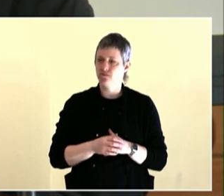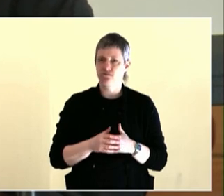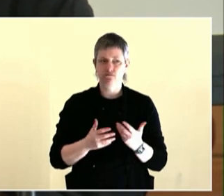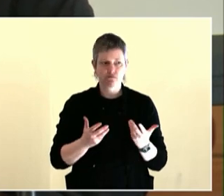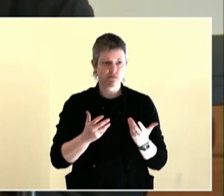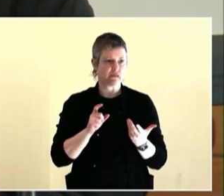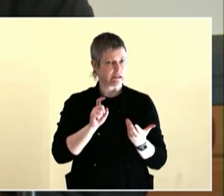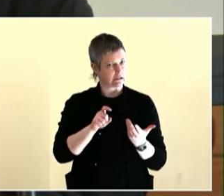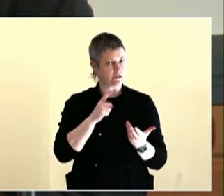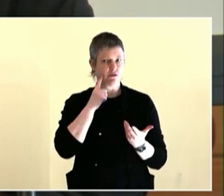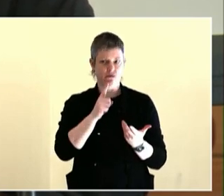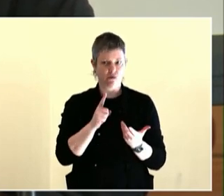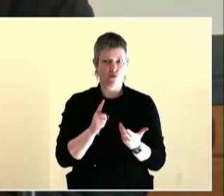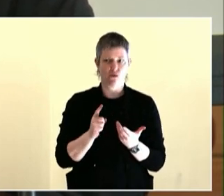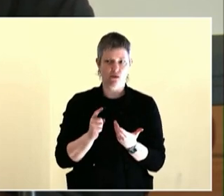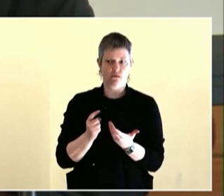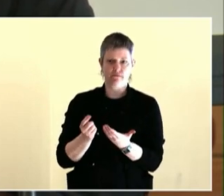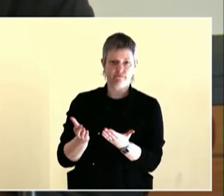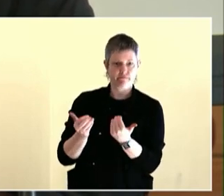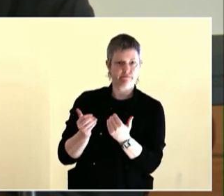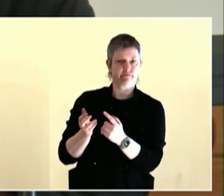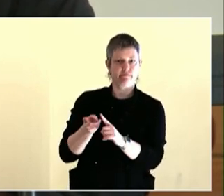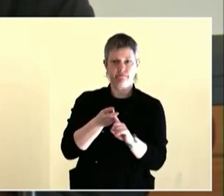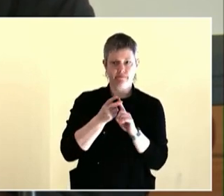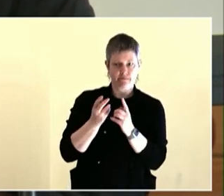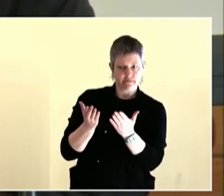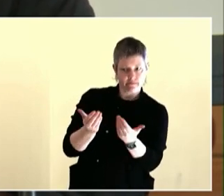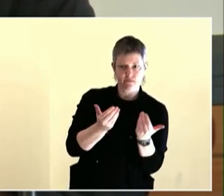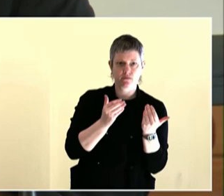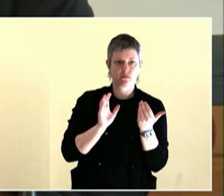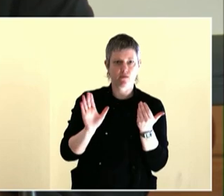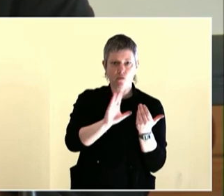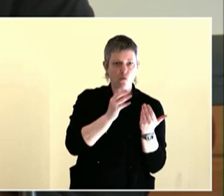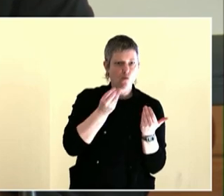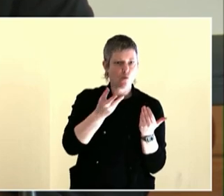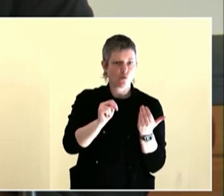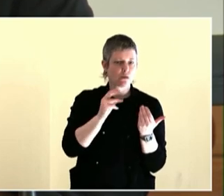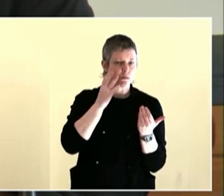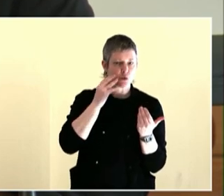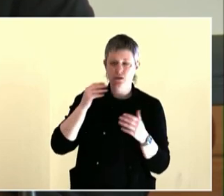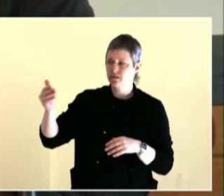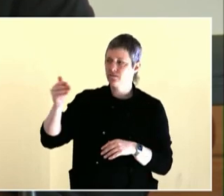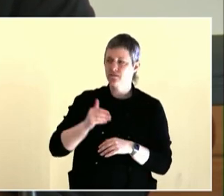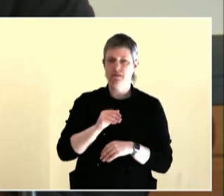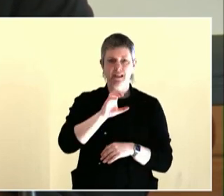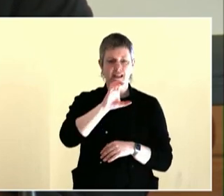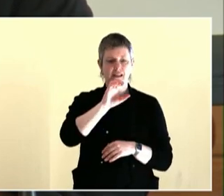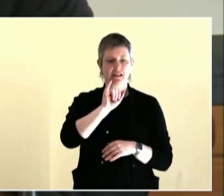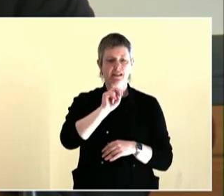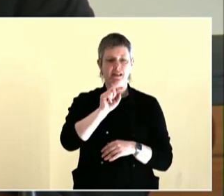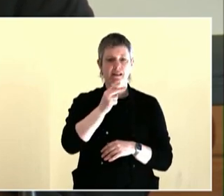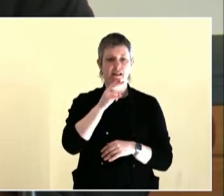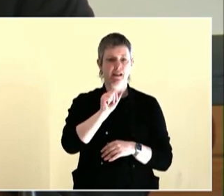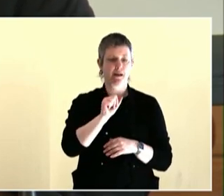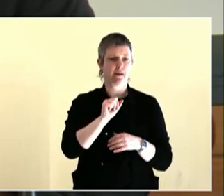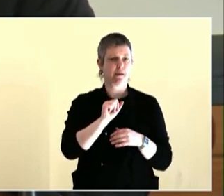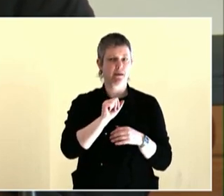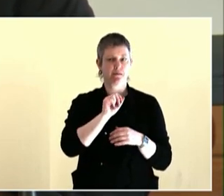all around, and photocopying things on my little photocopier that was not -- whatever, sustainable, trying to get it